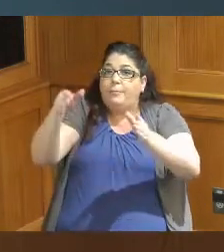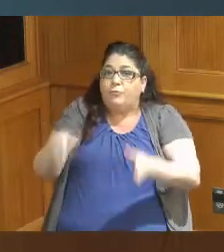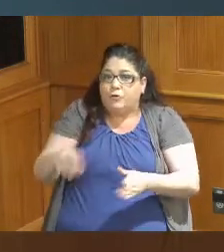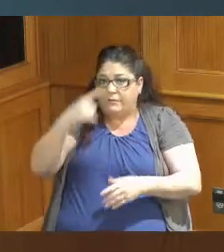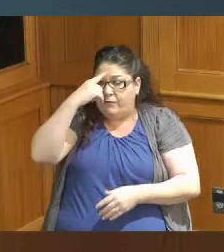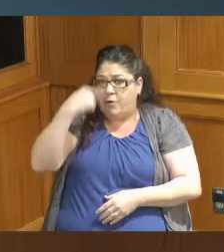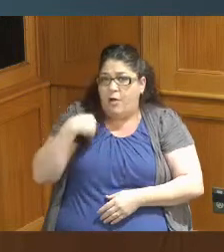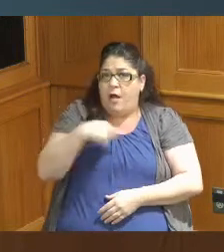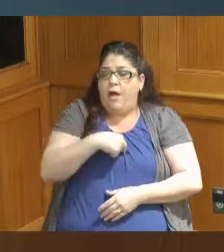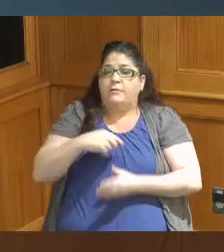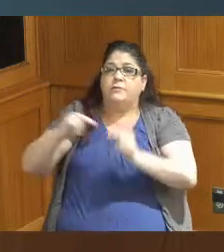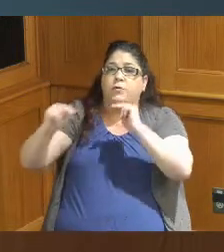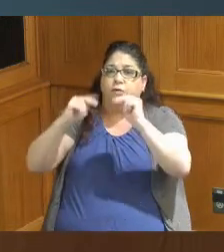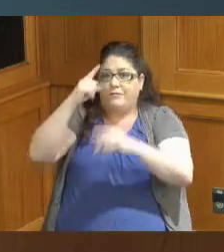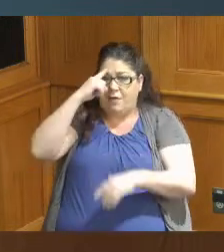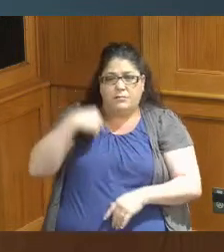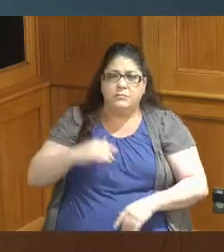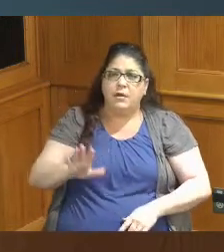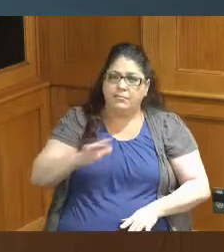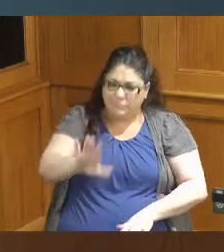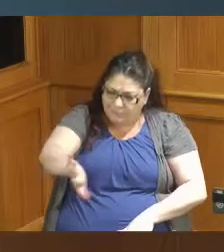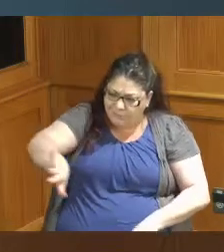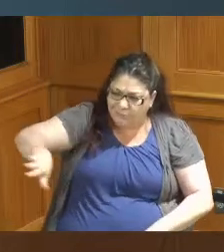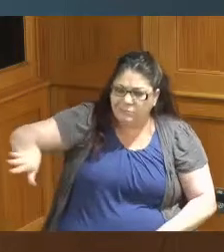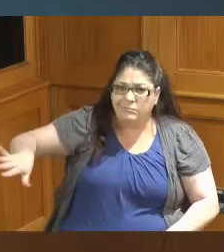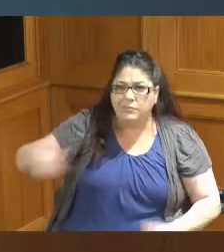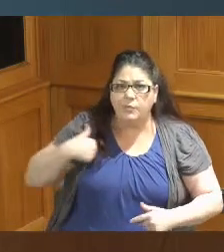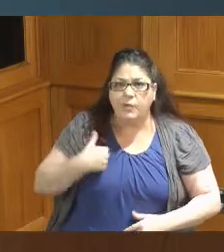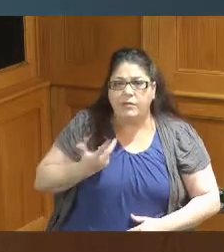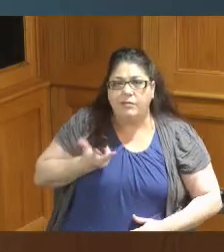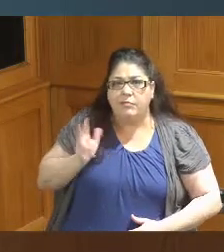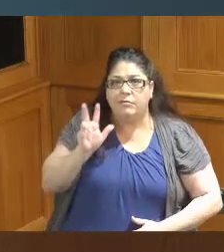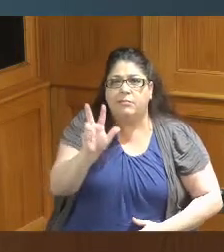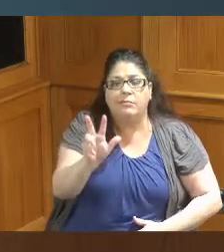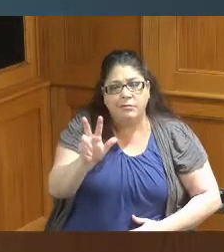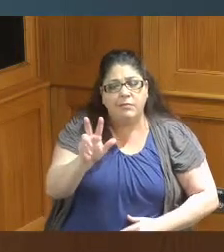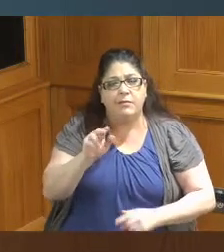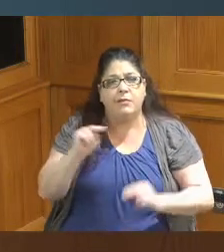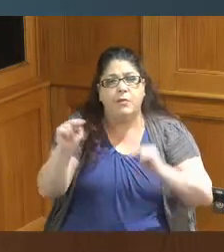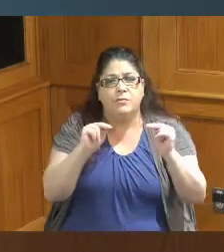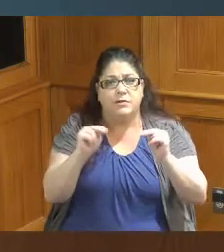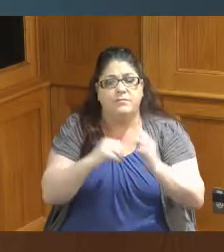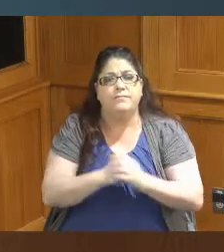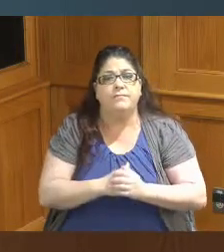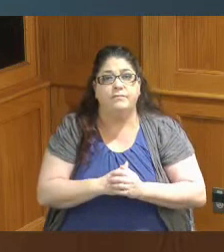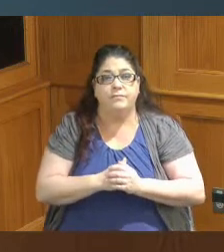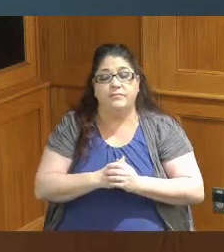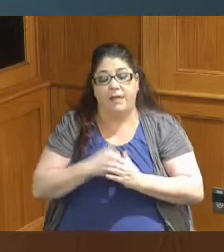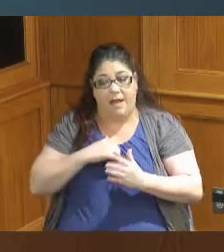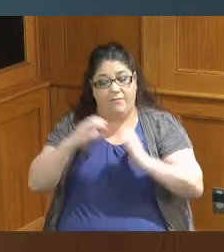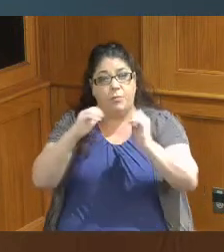we don't want that impression I have also communicated against what we did in our meeting